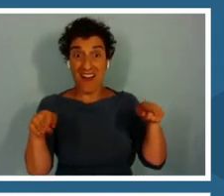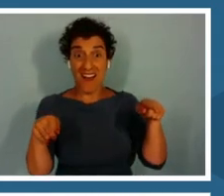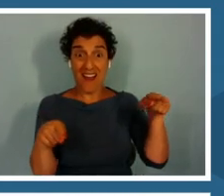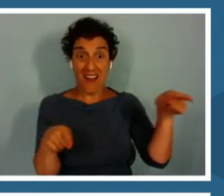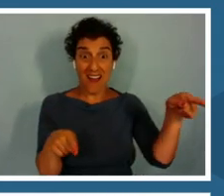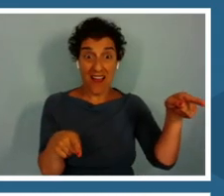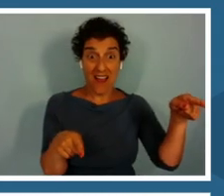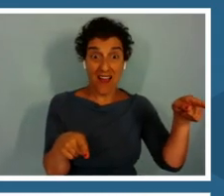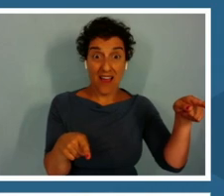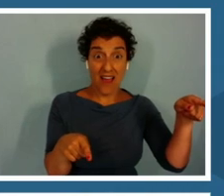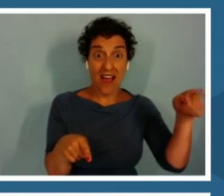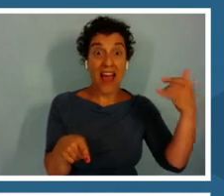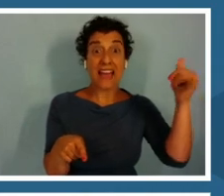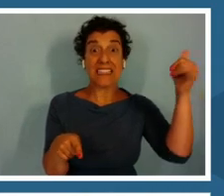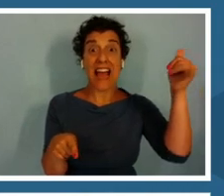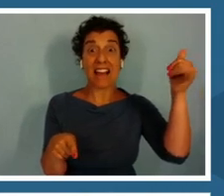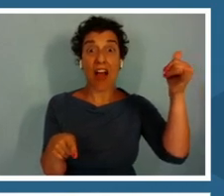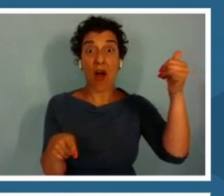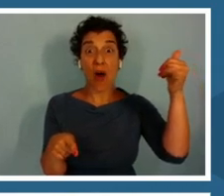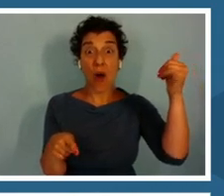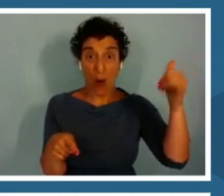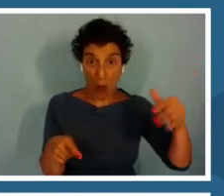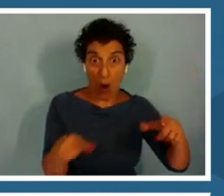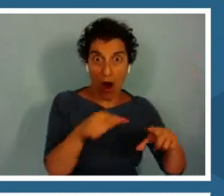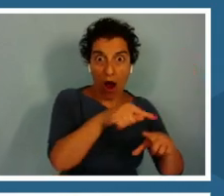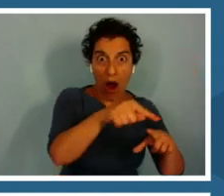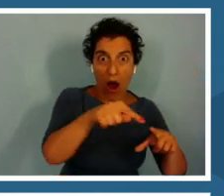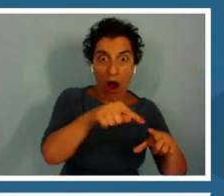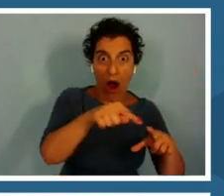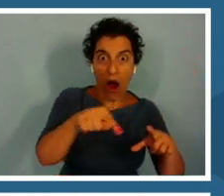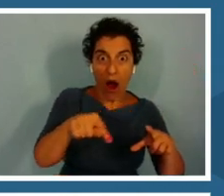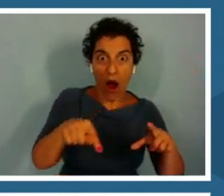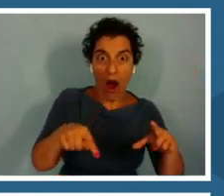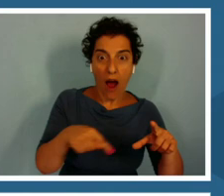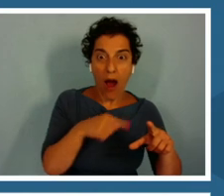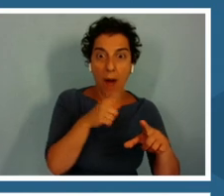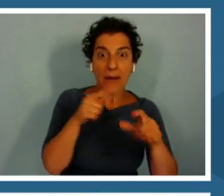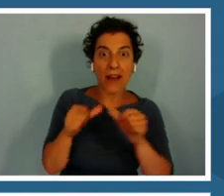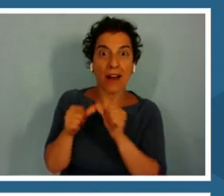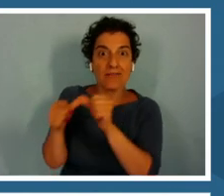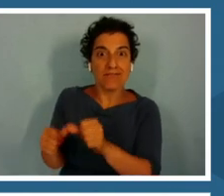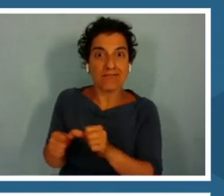Is getting more honed down as the player completes more chucks.